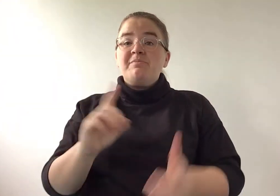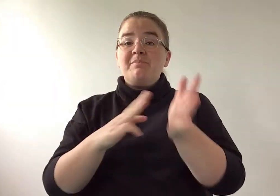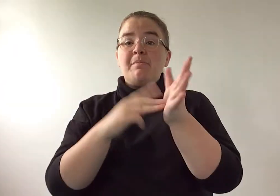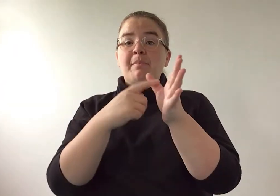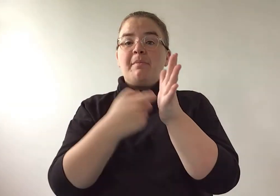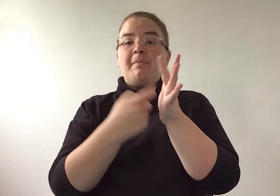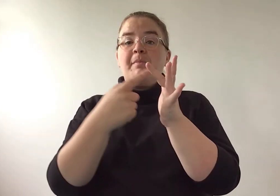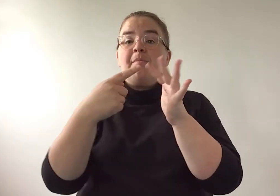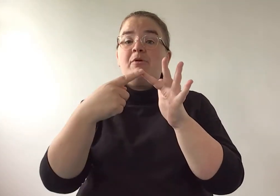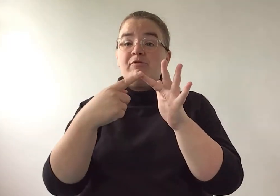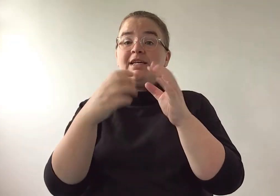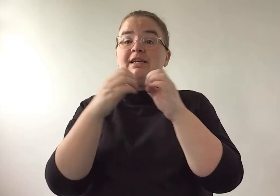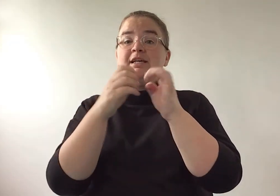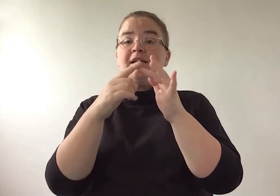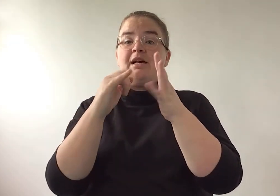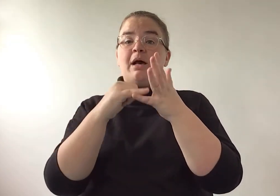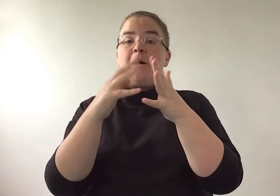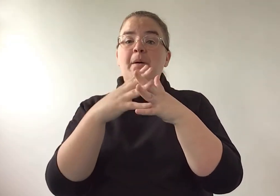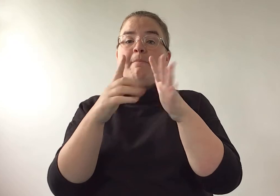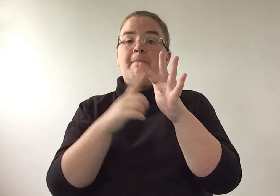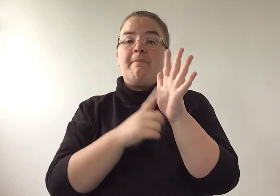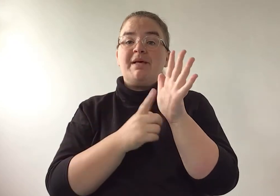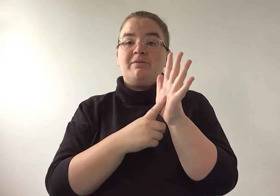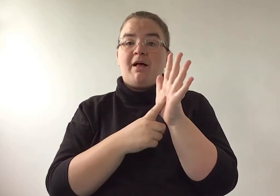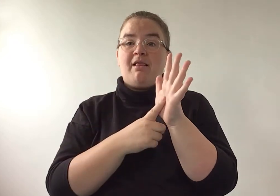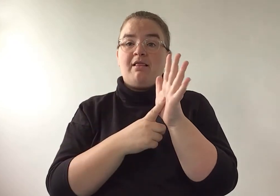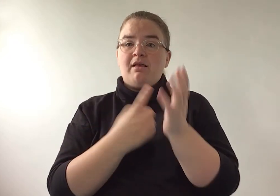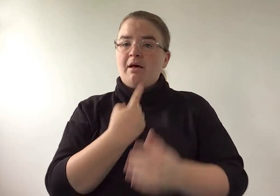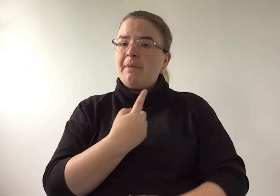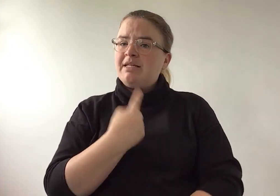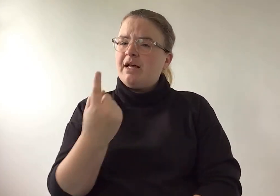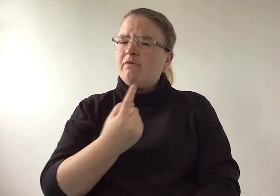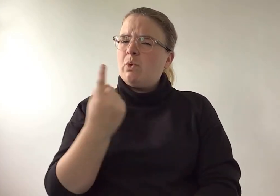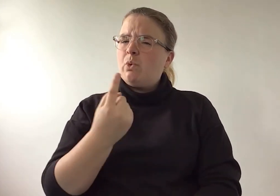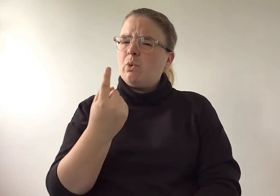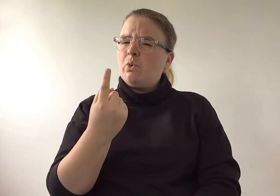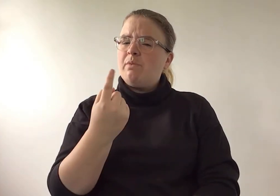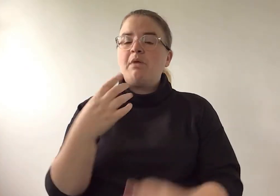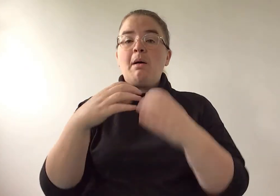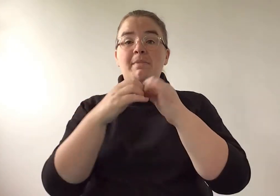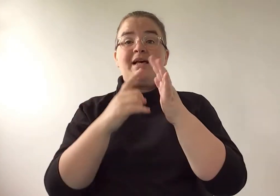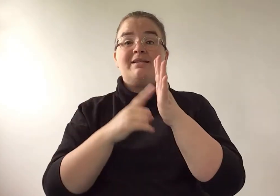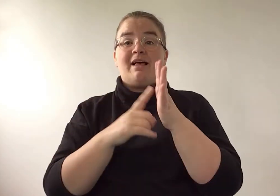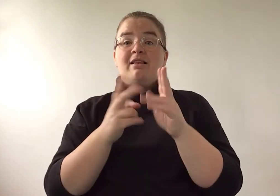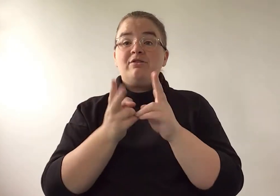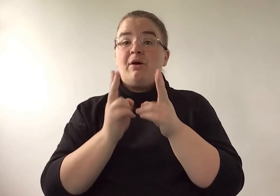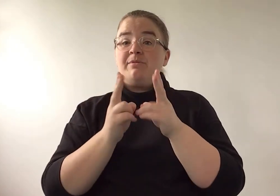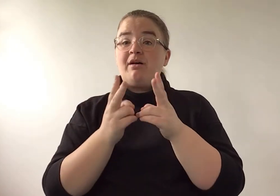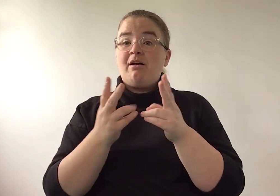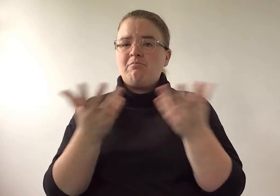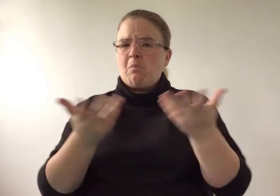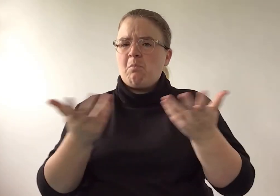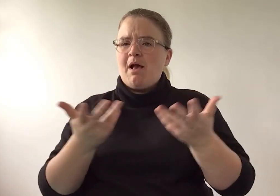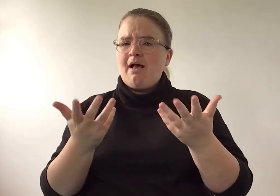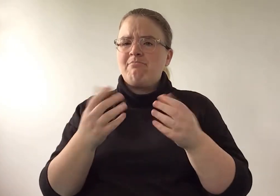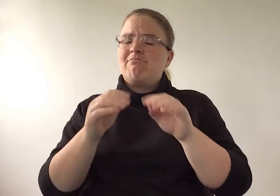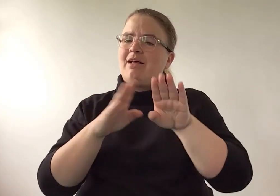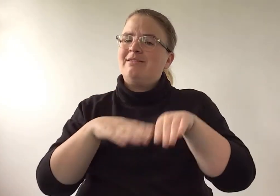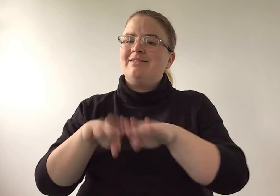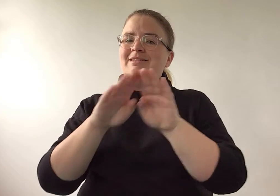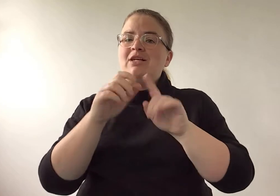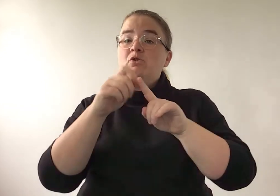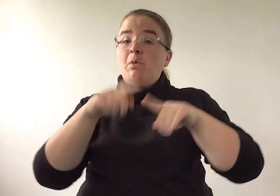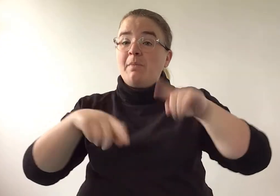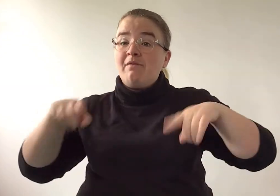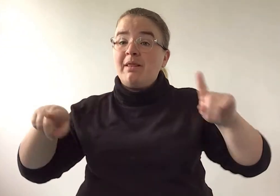Hi everyone my name is Marie Biswell, I'm a BSL interpreter and I work for the National